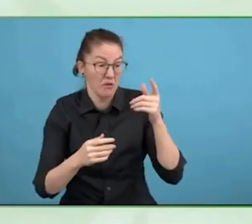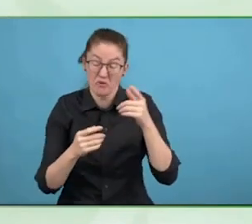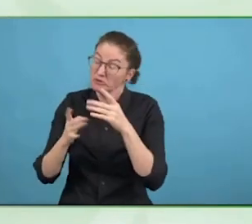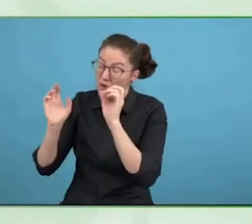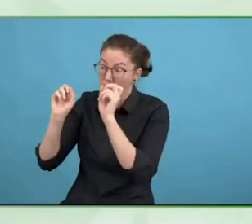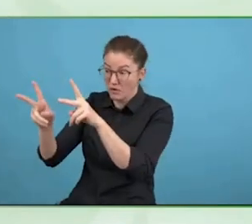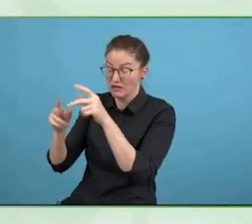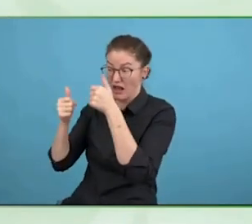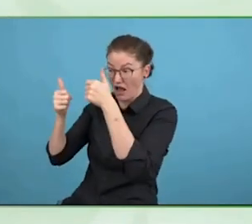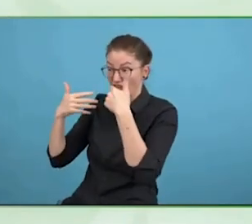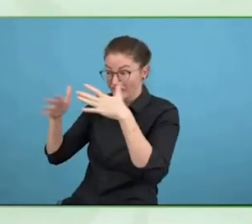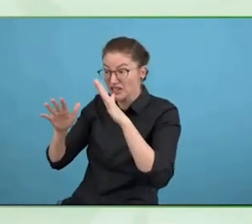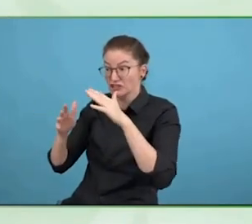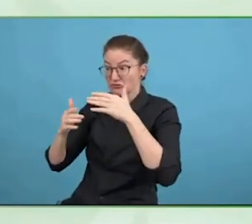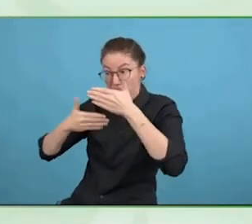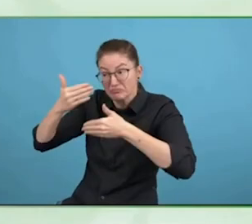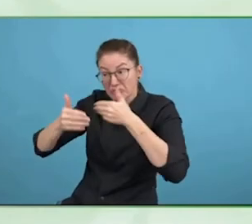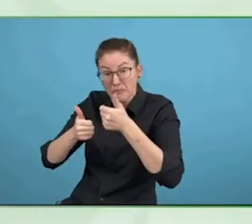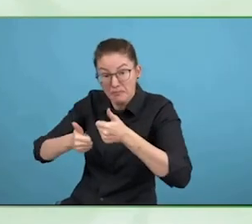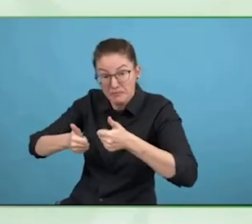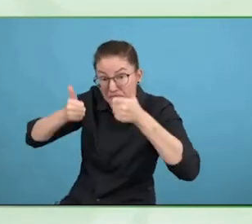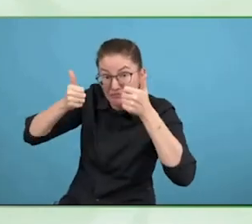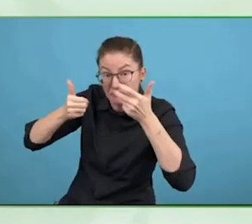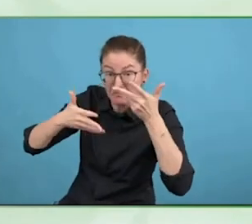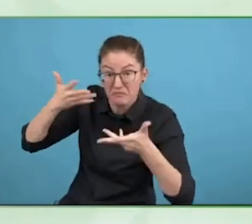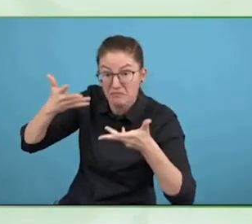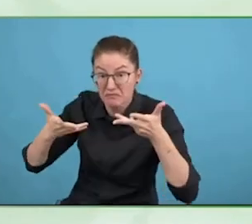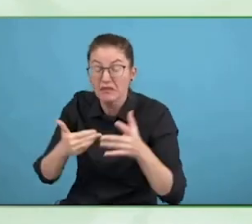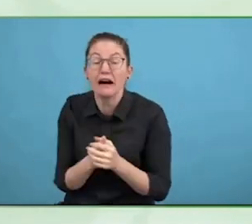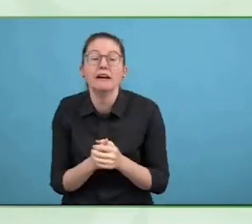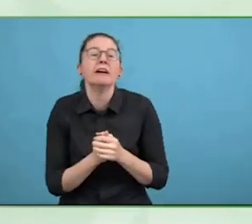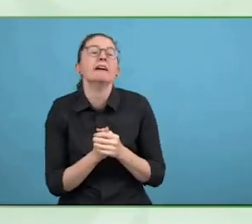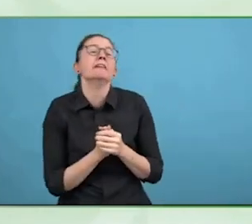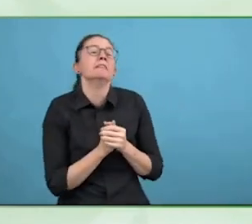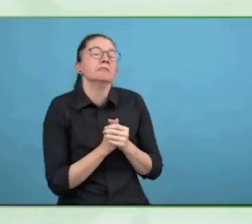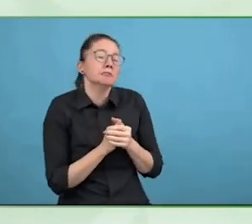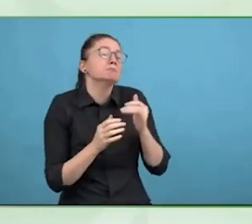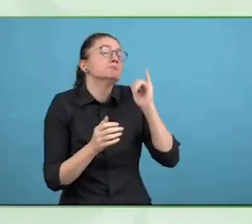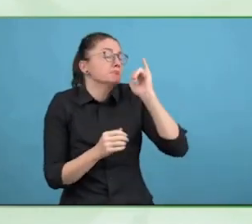Disabilities clarified, there is no disagreement that an institution